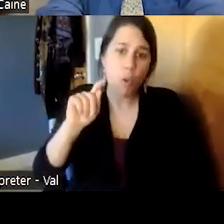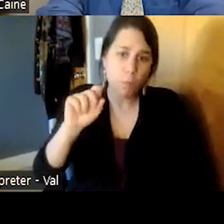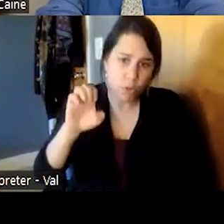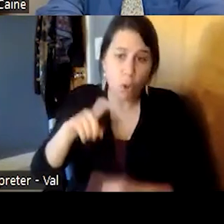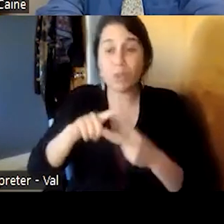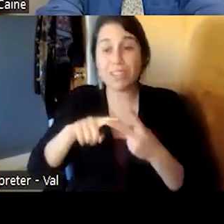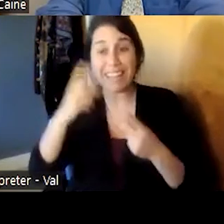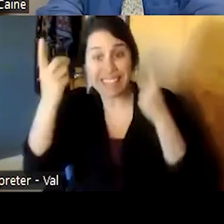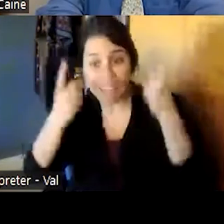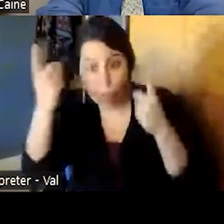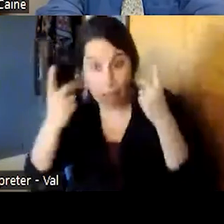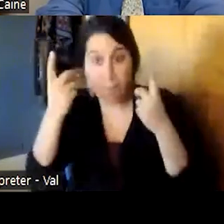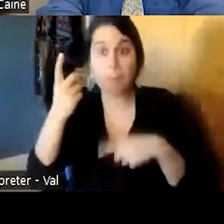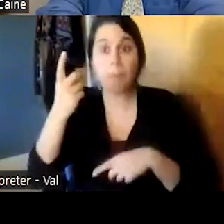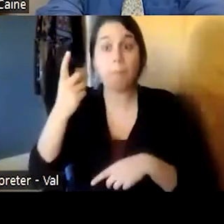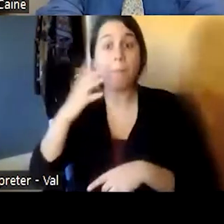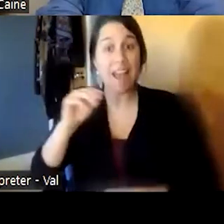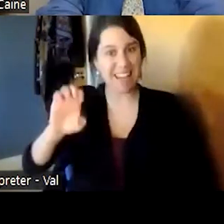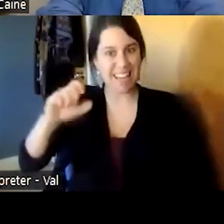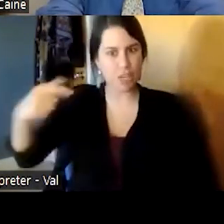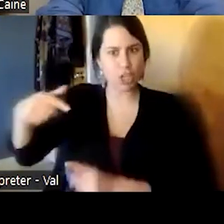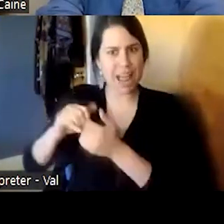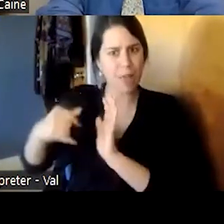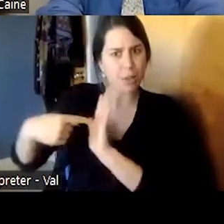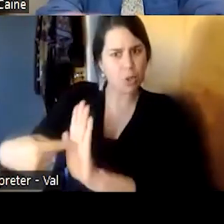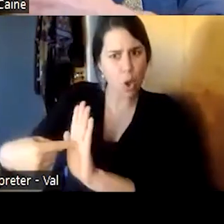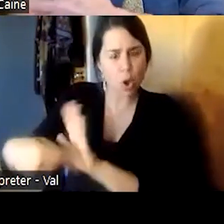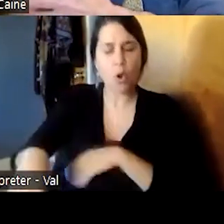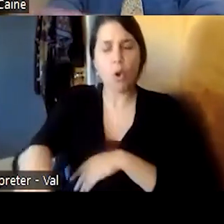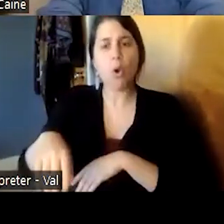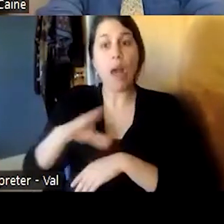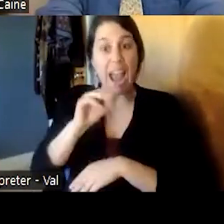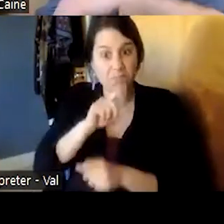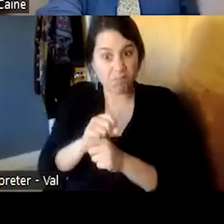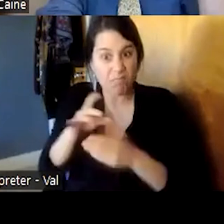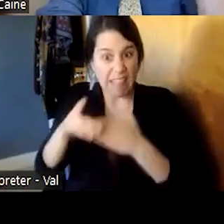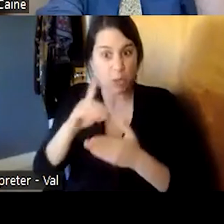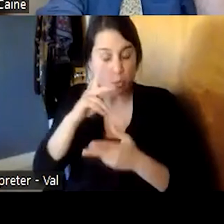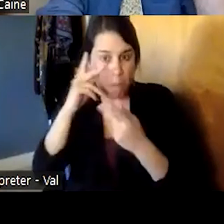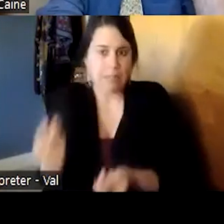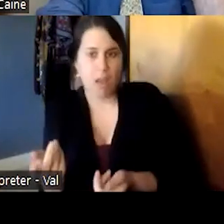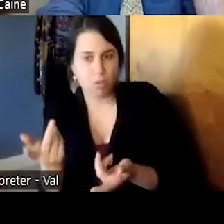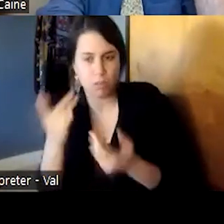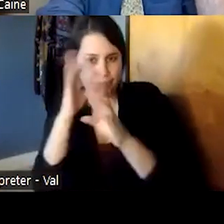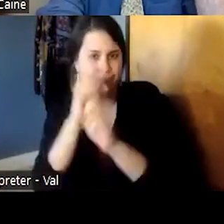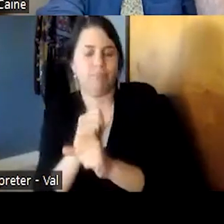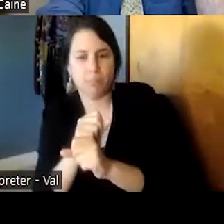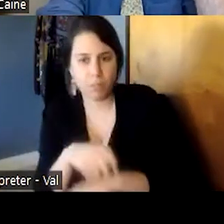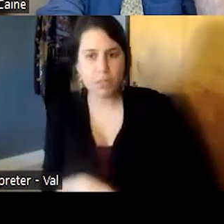delirium and the eeg presentations but ultimately passed out and in the late 40s george um undertook